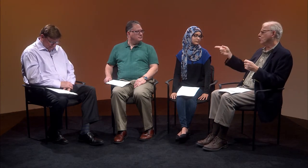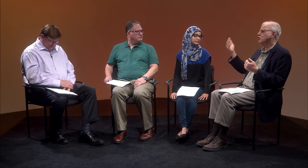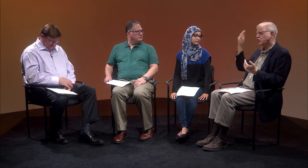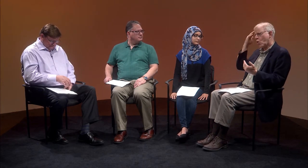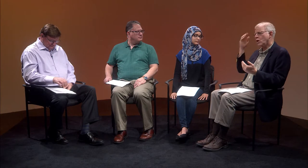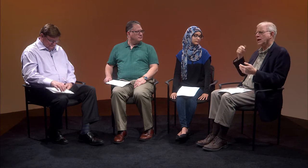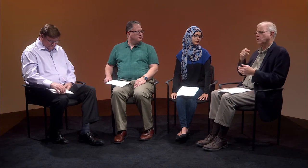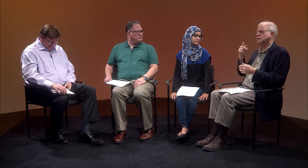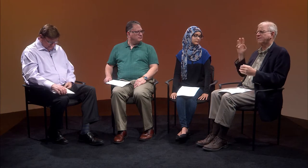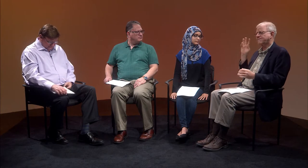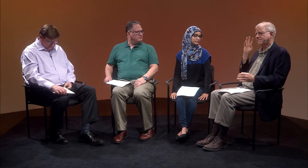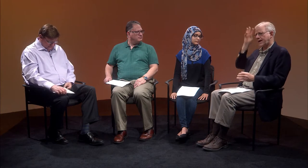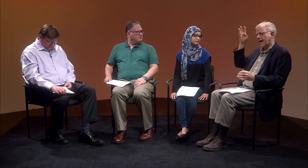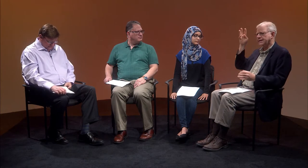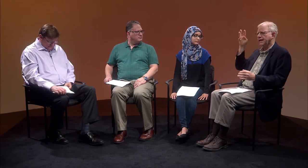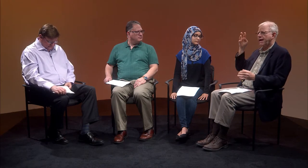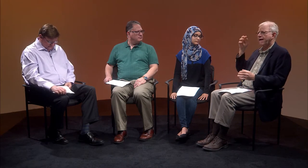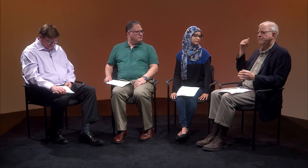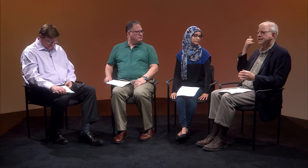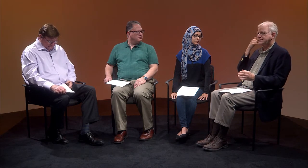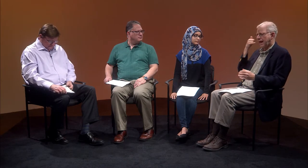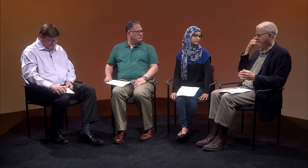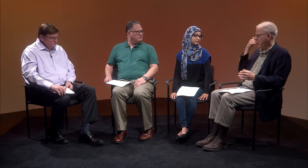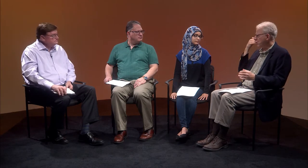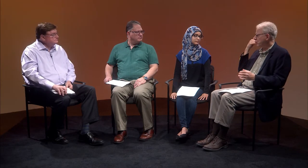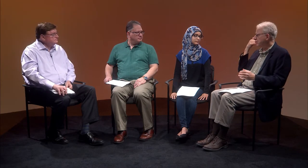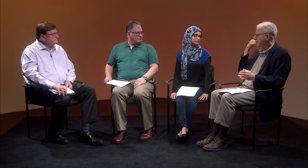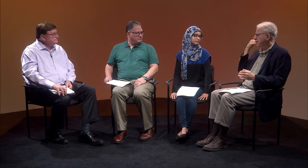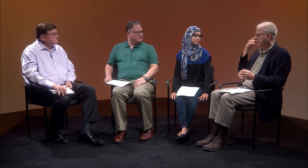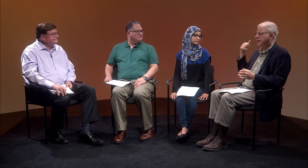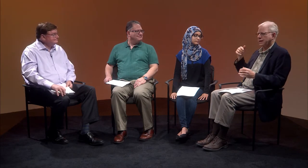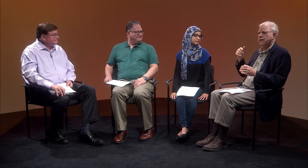You may know him as the inventor of the telephone.